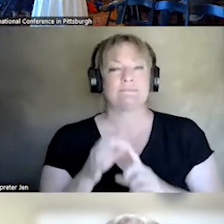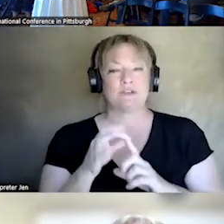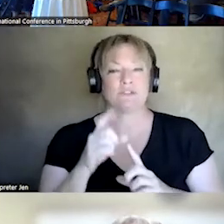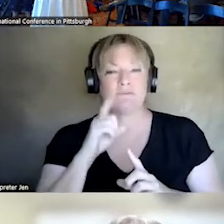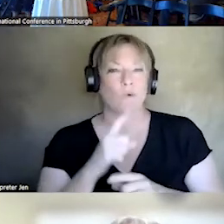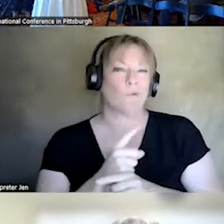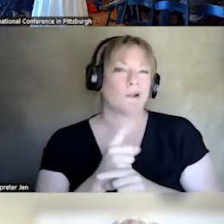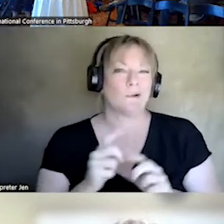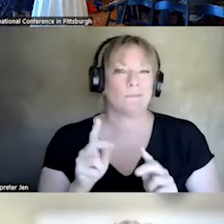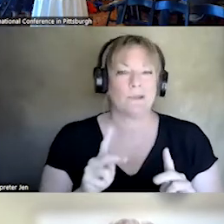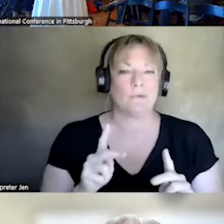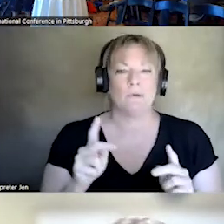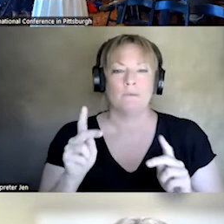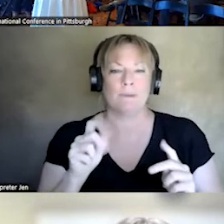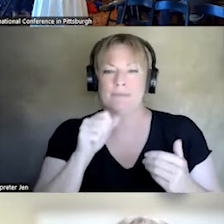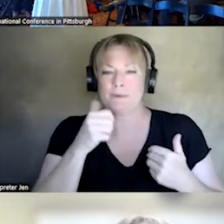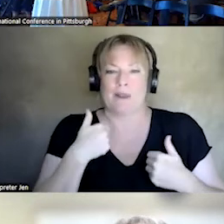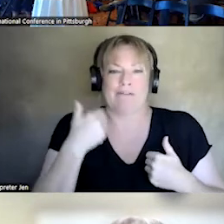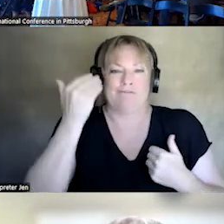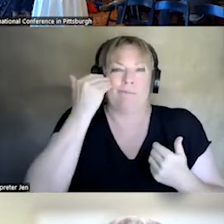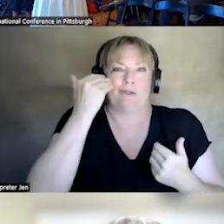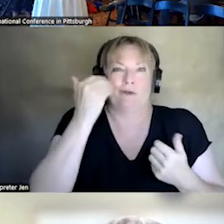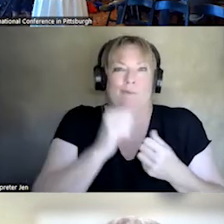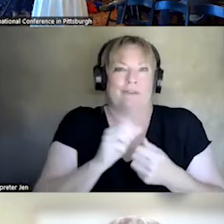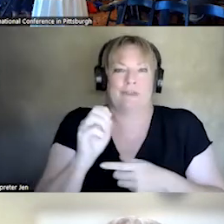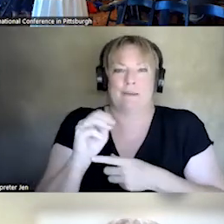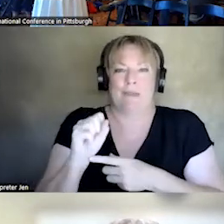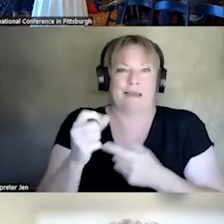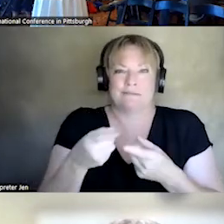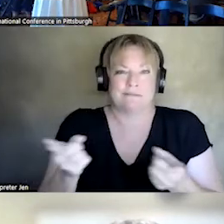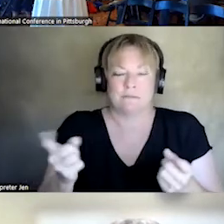OR THE PEOPLE THAT DON'T HAVE FAMILIARITY WITH EMS OUT THERE, I THINK ONE OF THE MOST